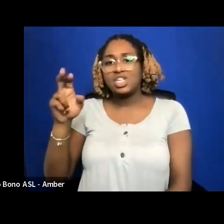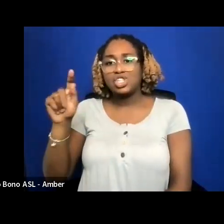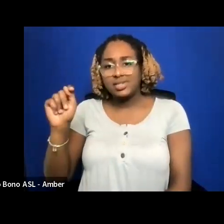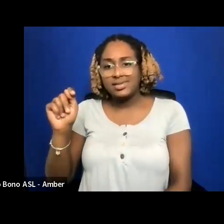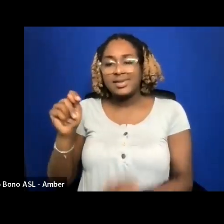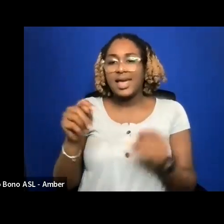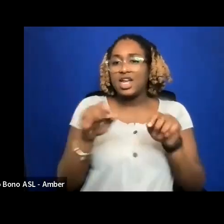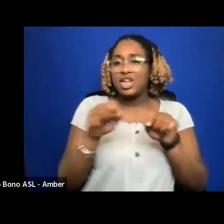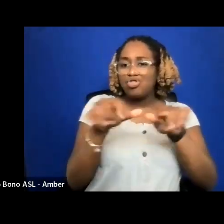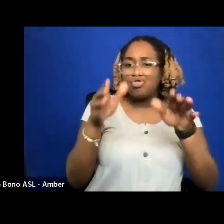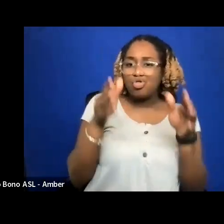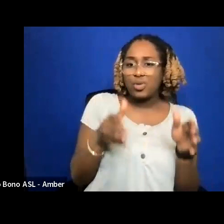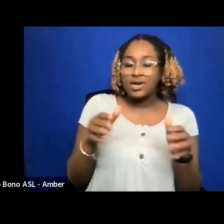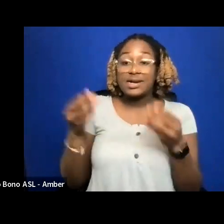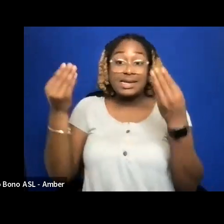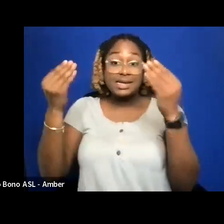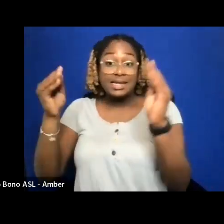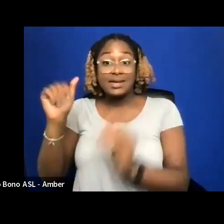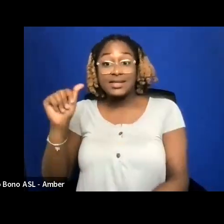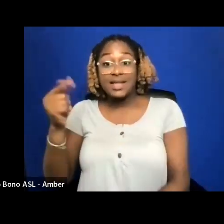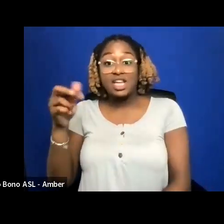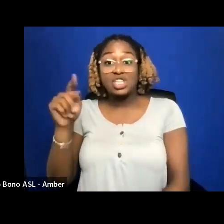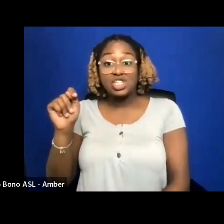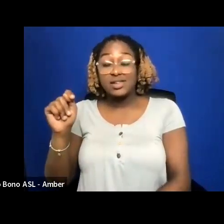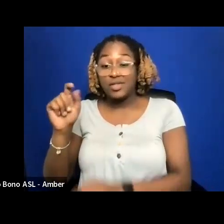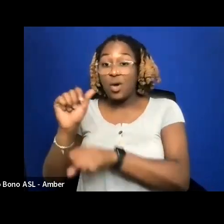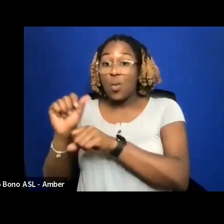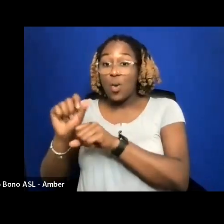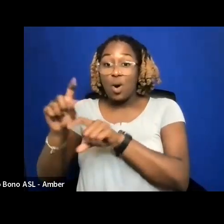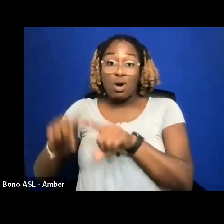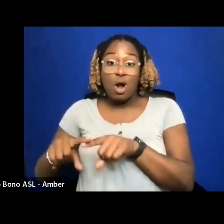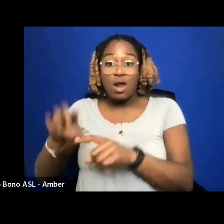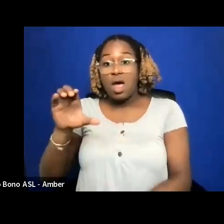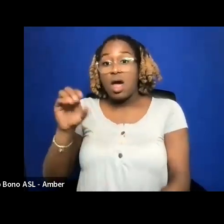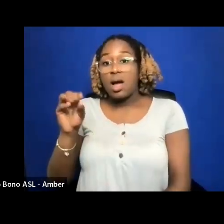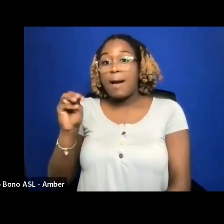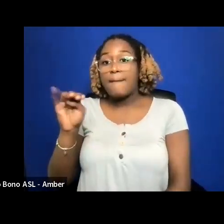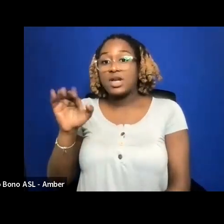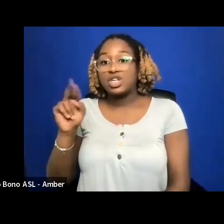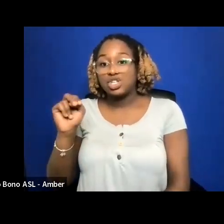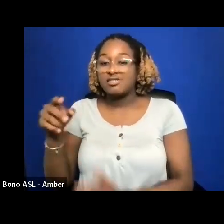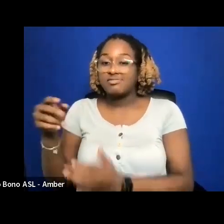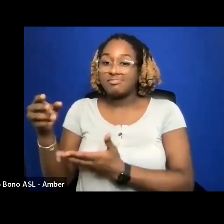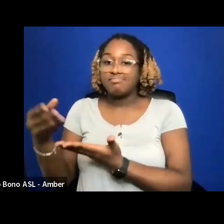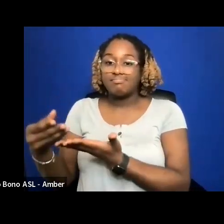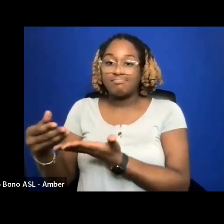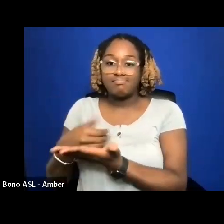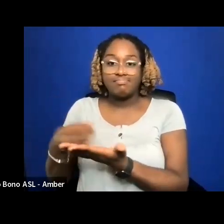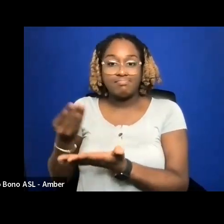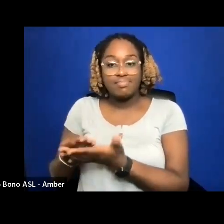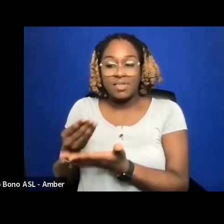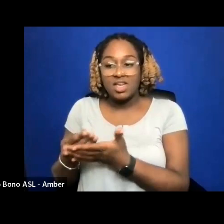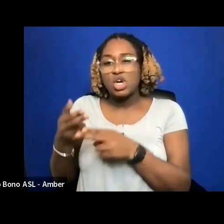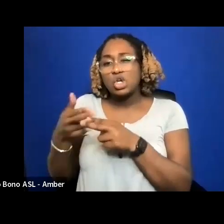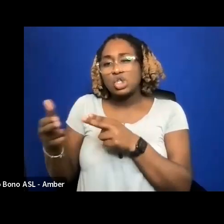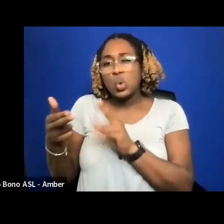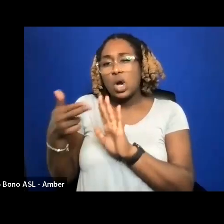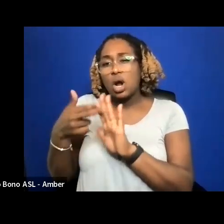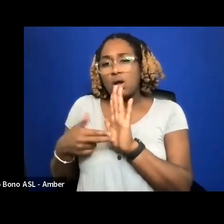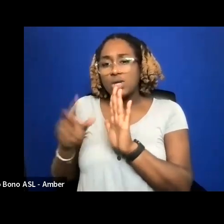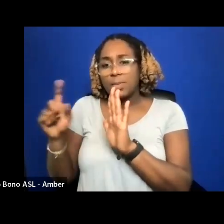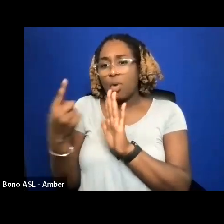THEY USUALLY SET UP A SHORTER TERM OR CONTRACT AND THEY ONLY GET PAID IF THEY MAKE A SALE OF YOUR